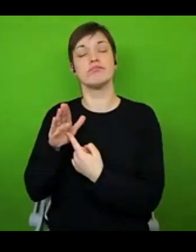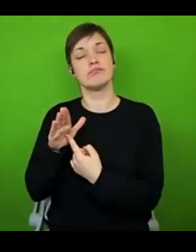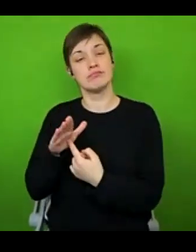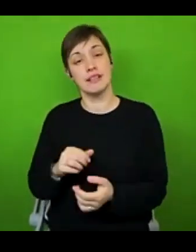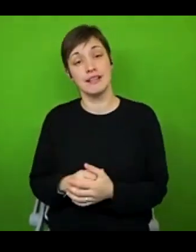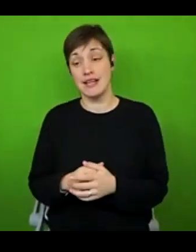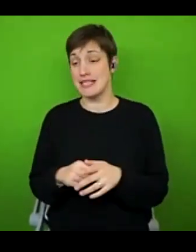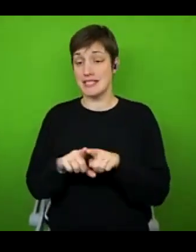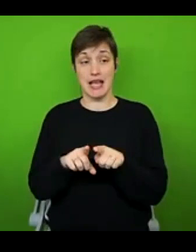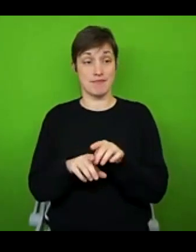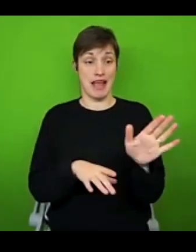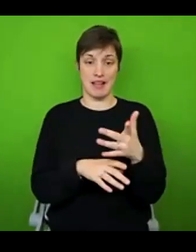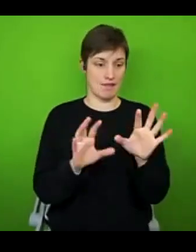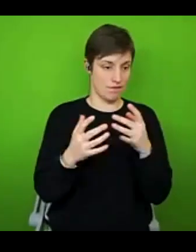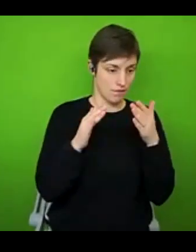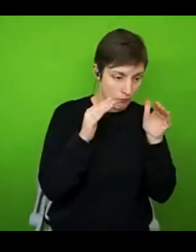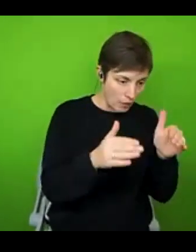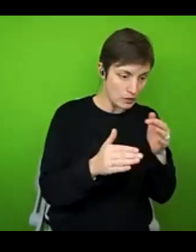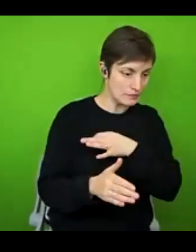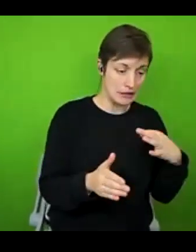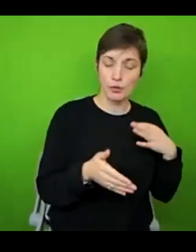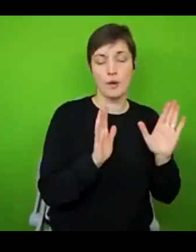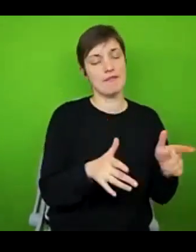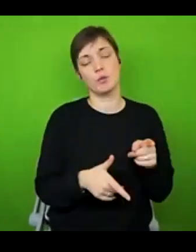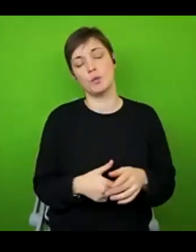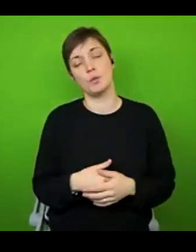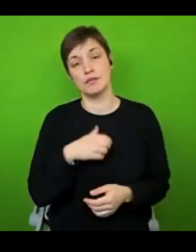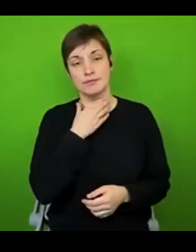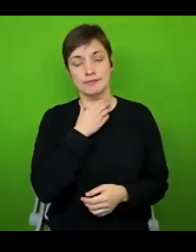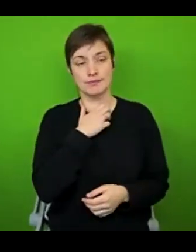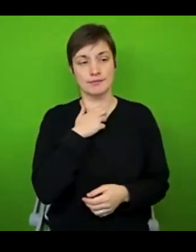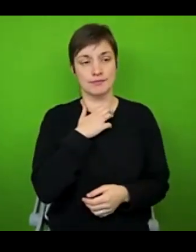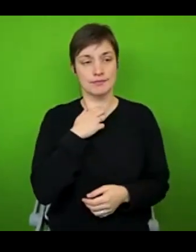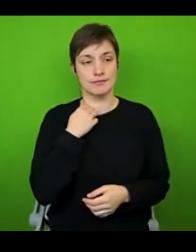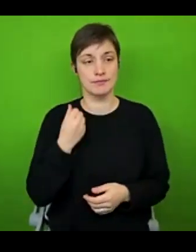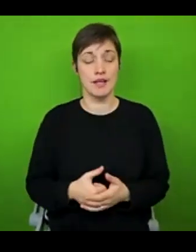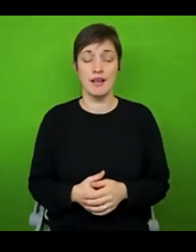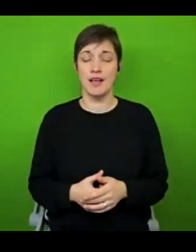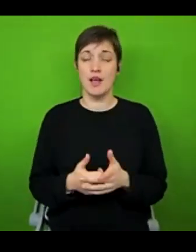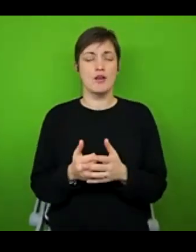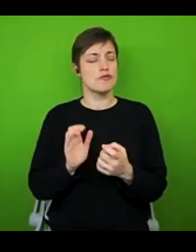anything on the more medical side. So I really do recommend having a look at the different kinds of mobility aids that